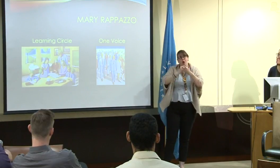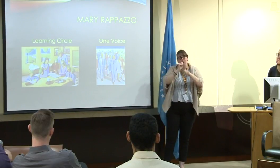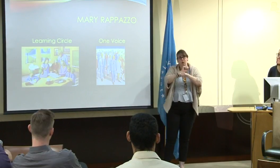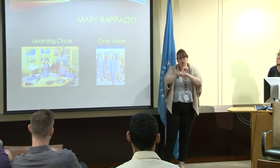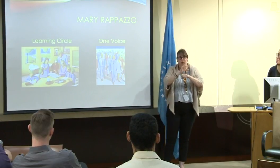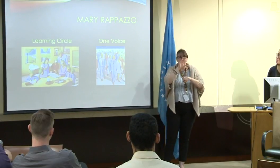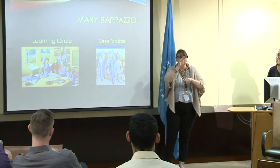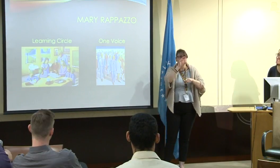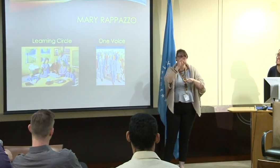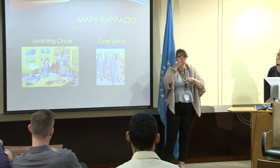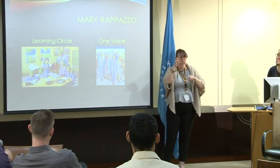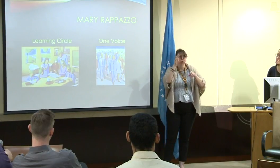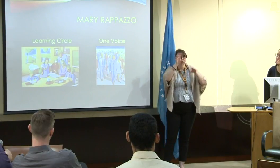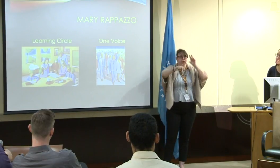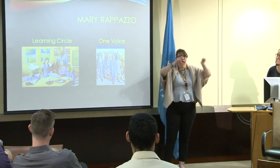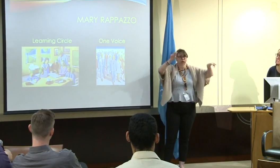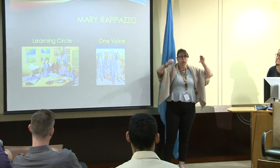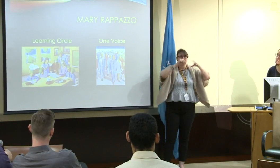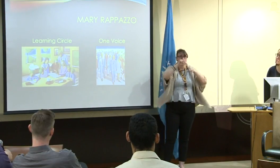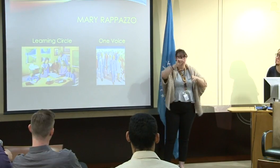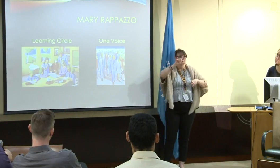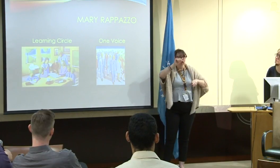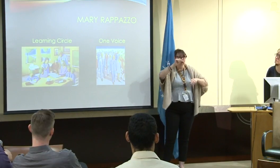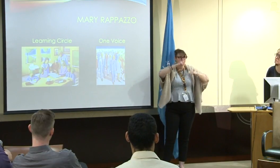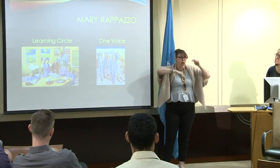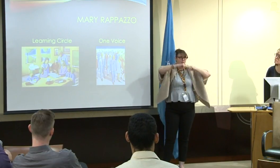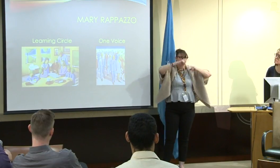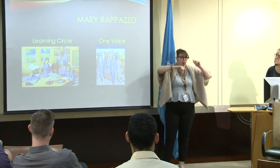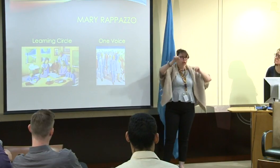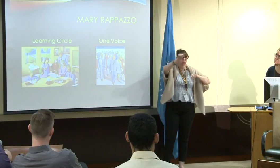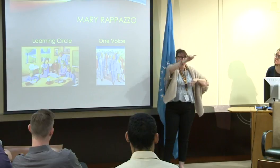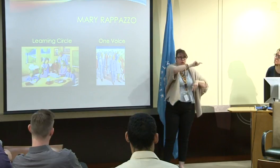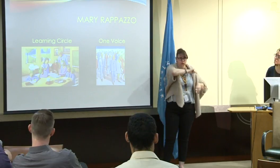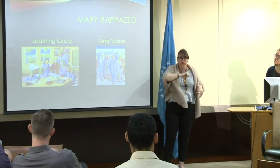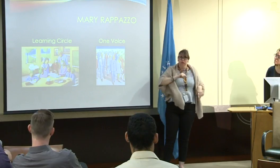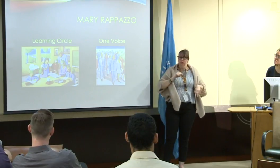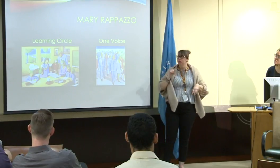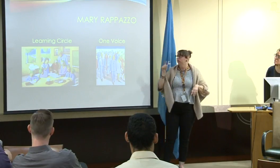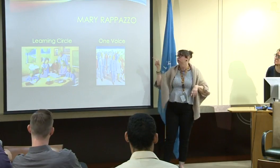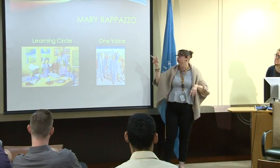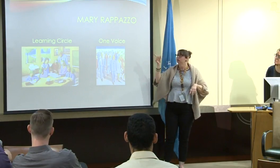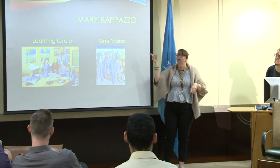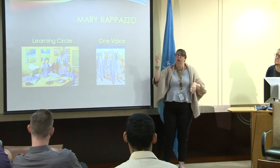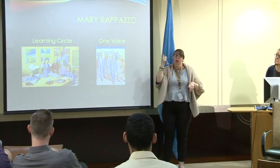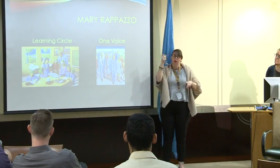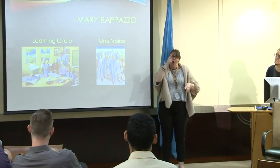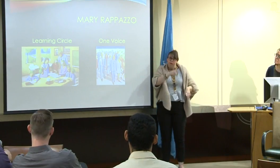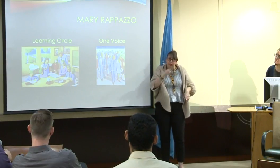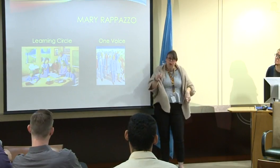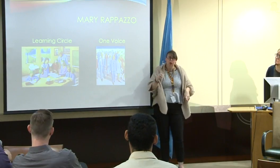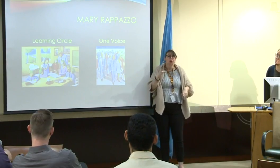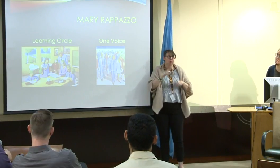and a lot of her artwork is shown in many galleries.